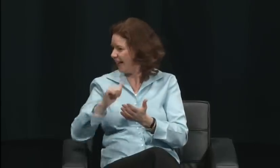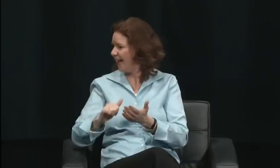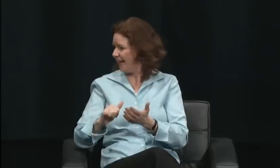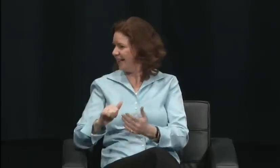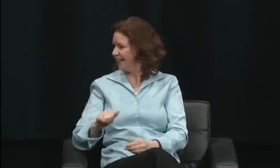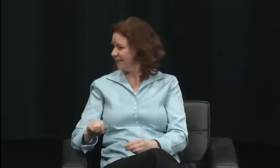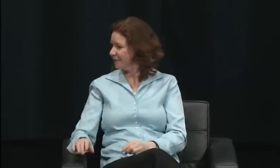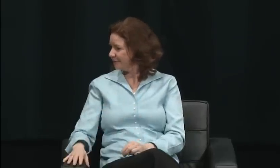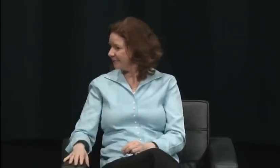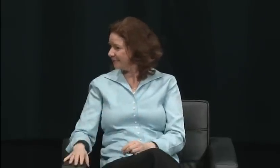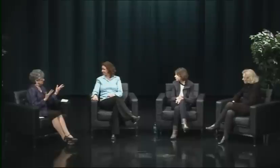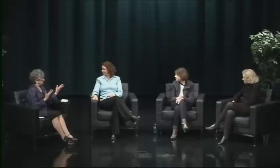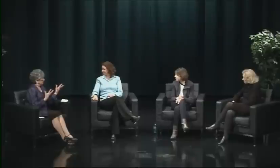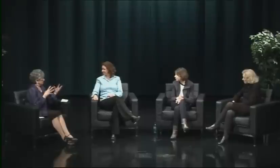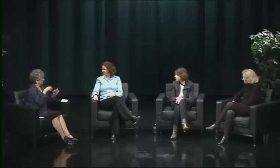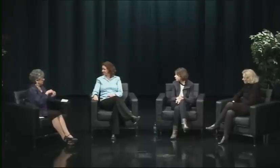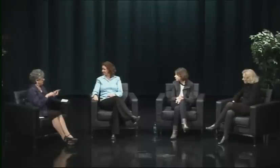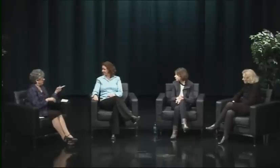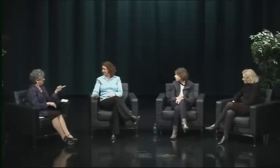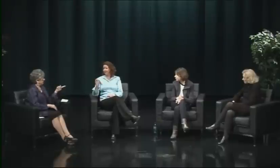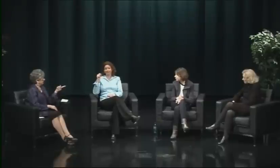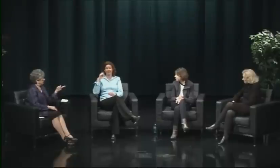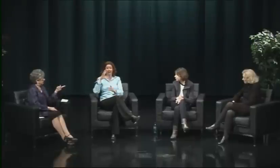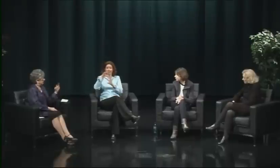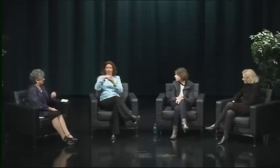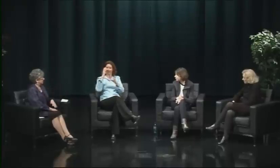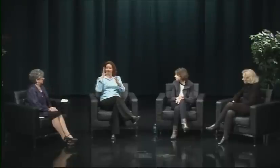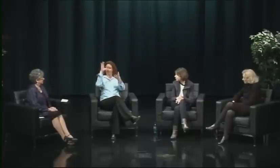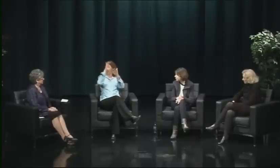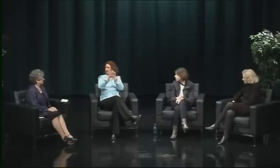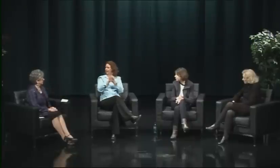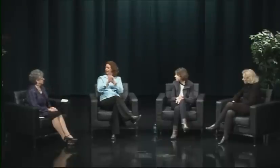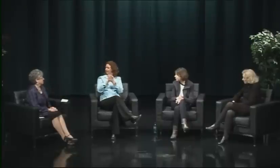Greg was in that role, and it was to have --